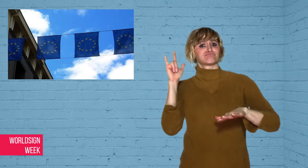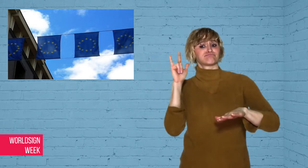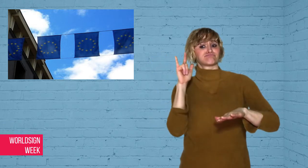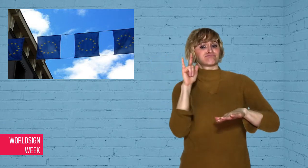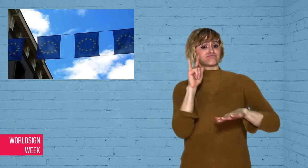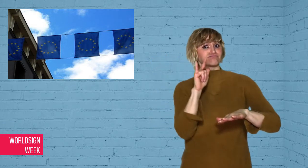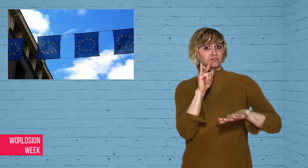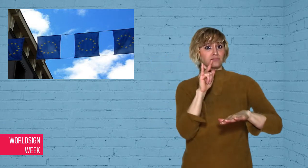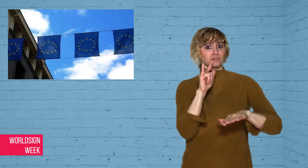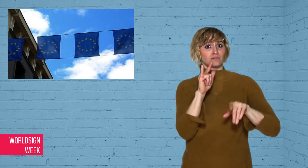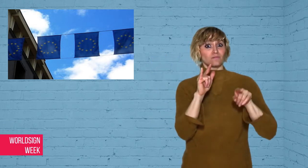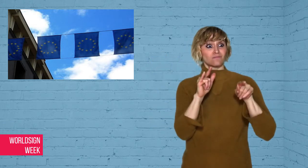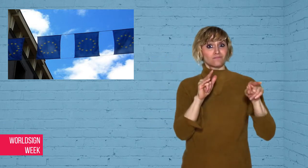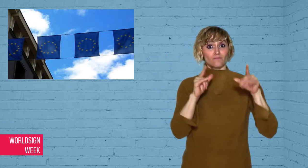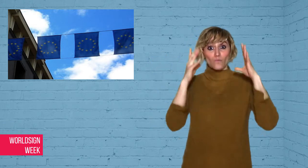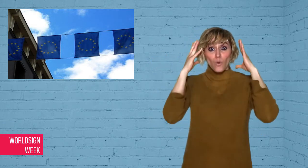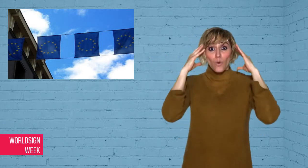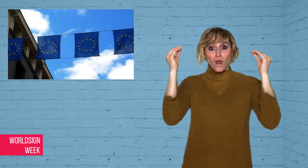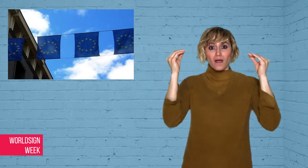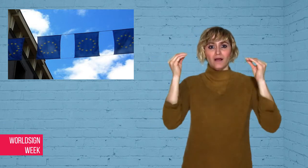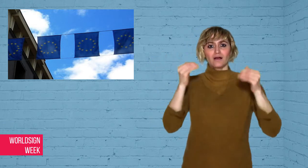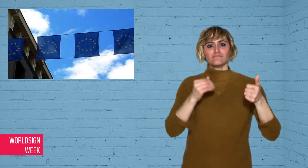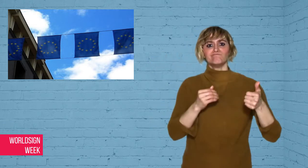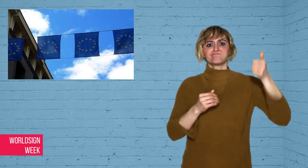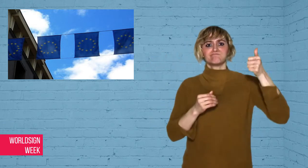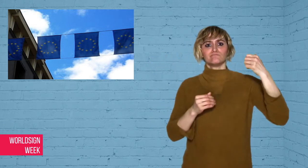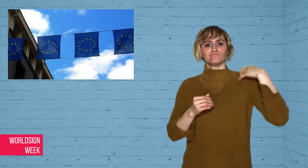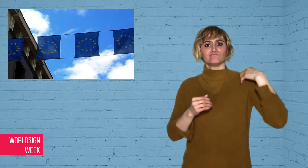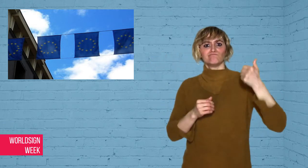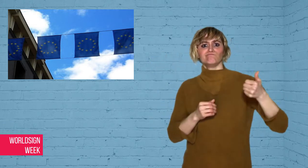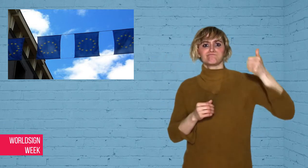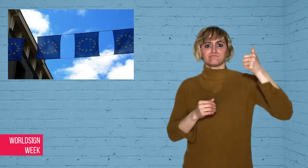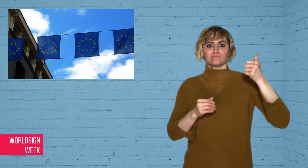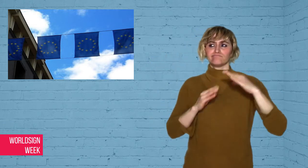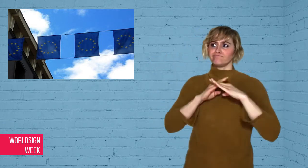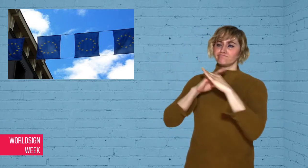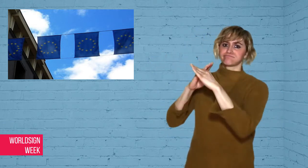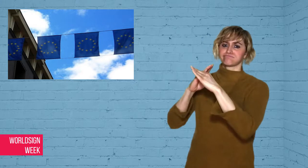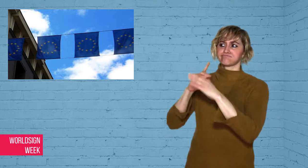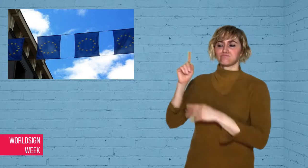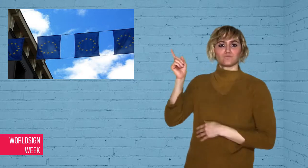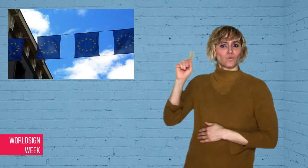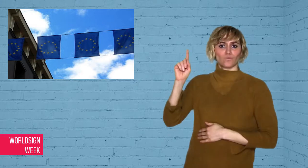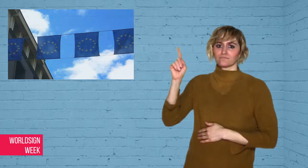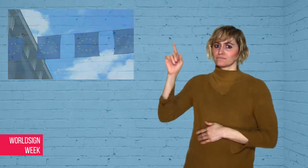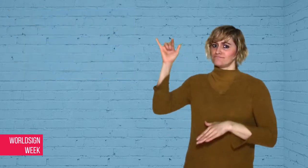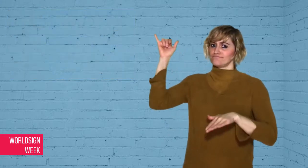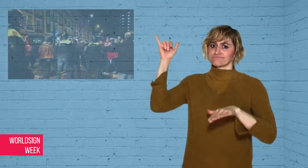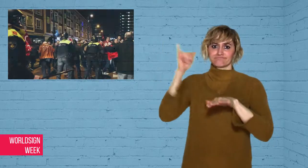in the Netherlands for a political